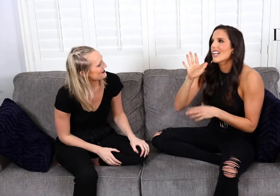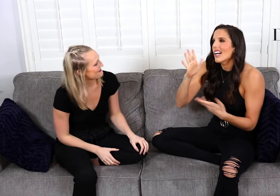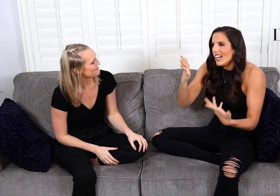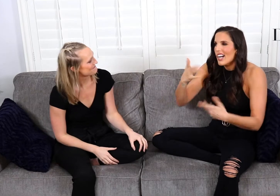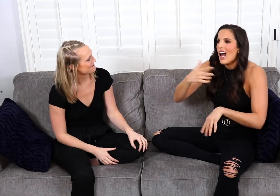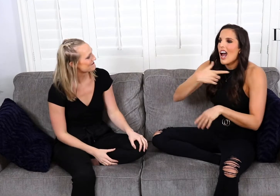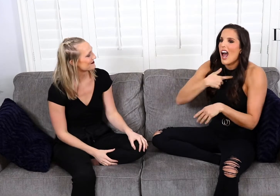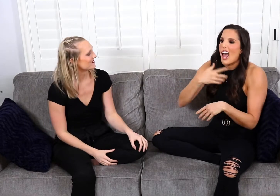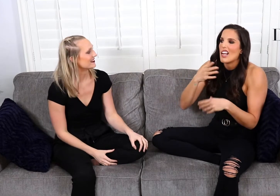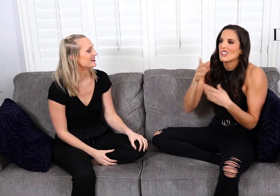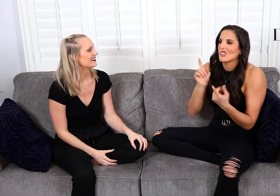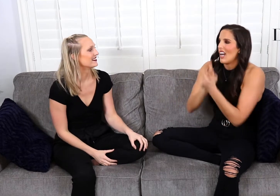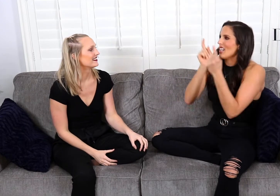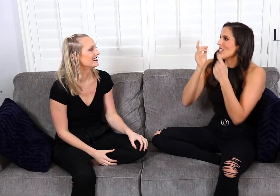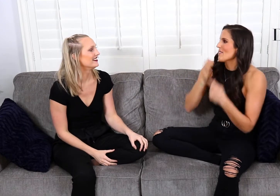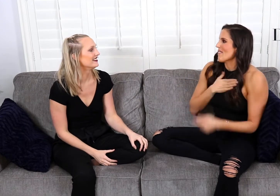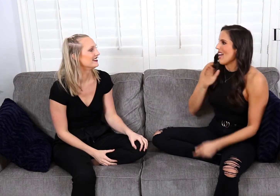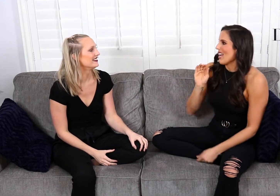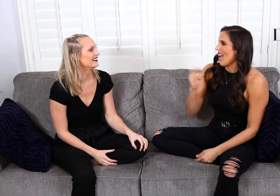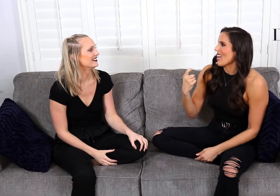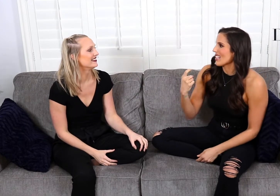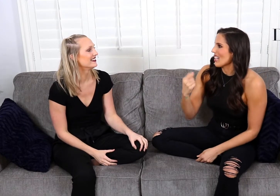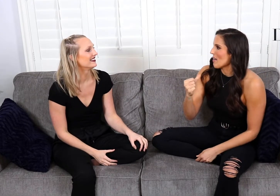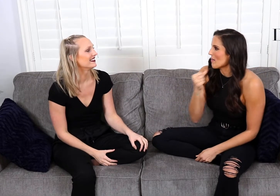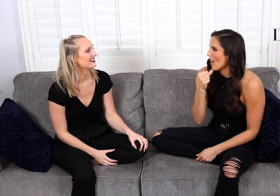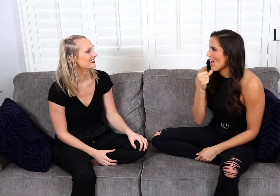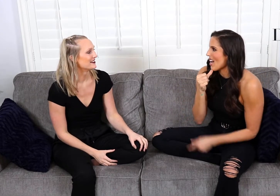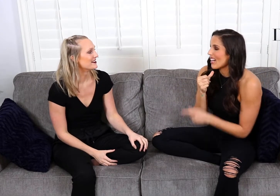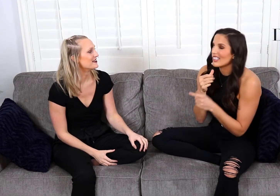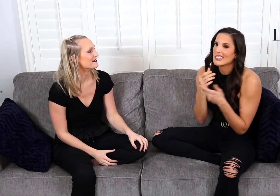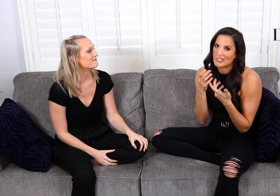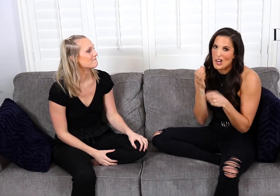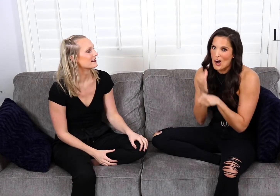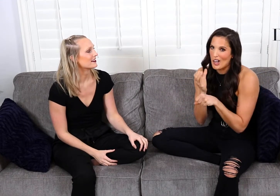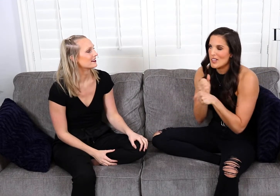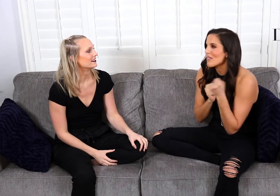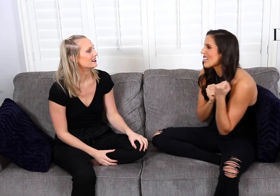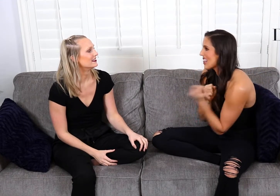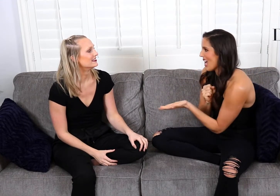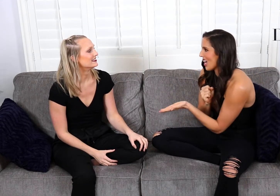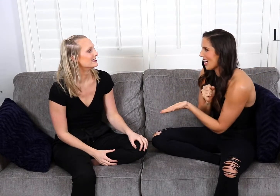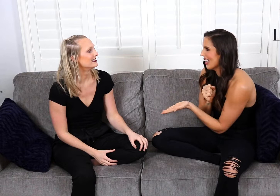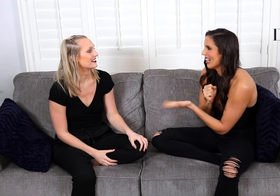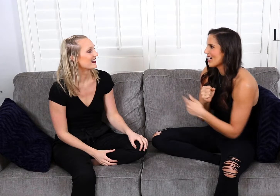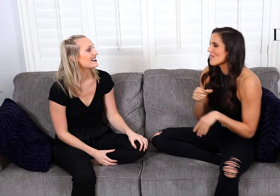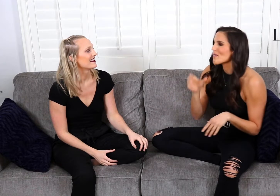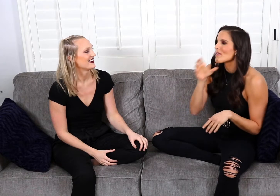I ran into my ex at a bar, and Carly was there...